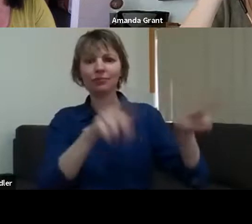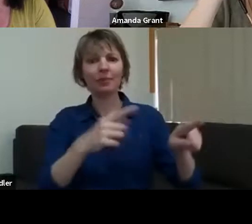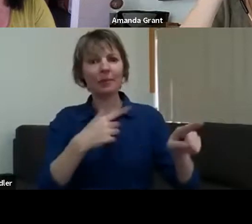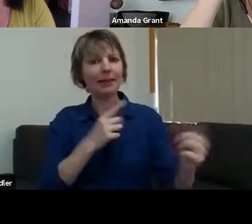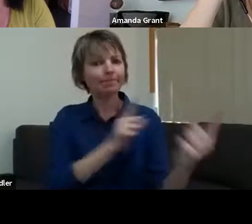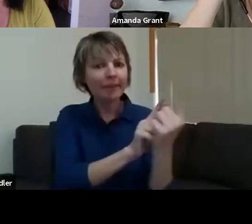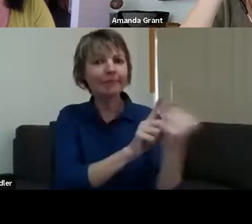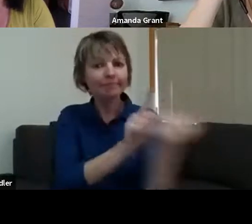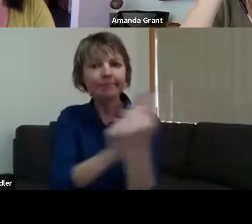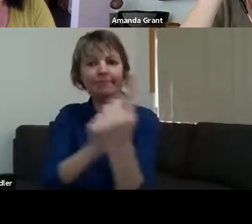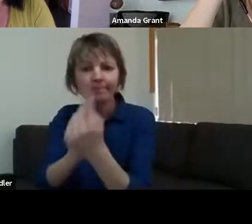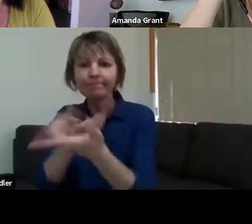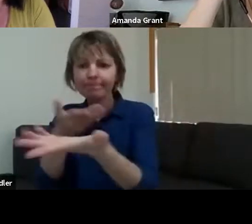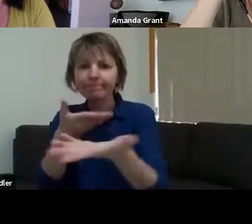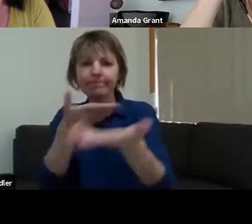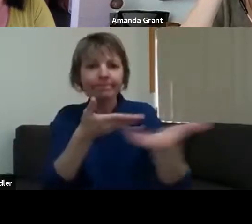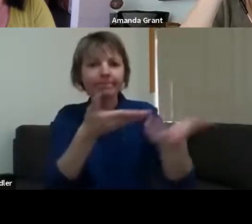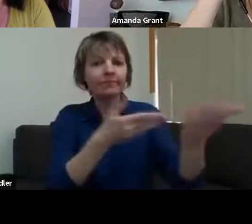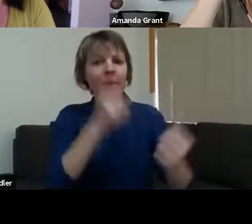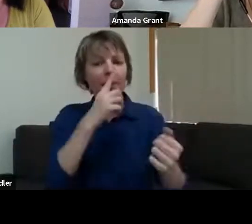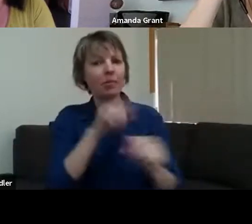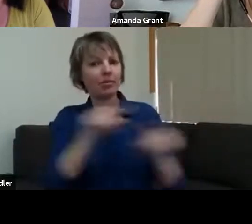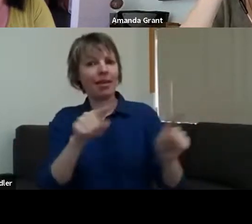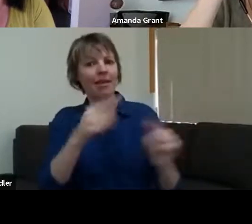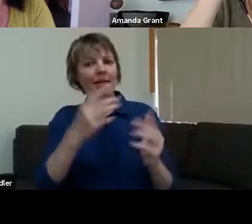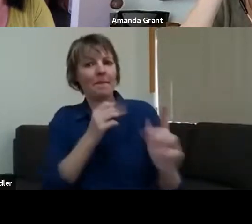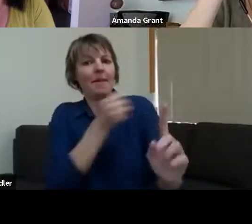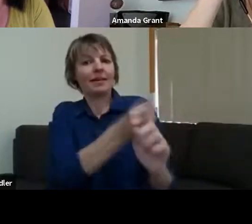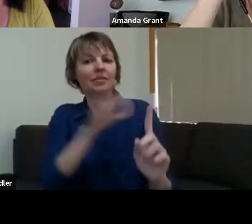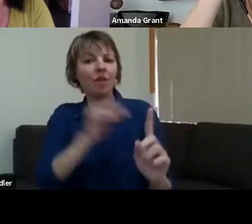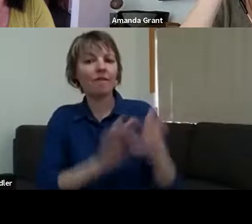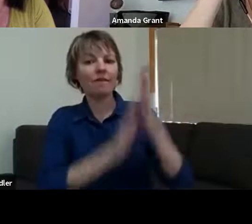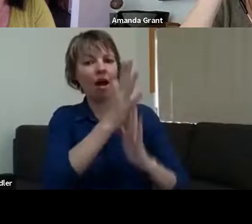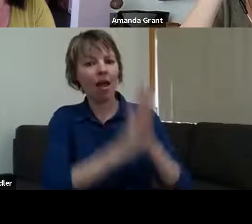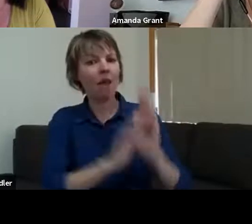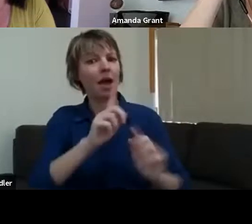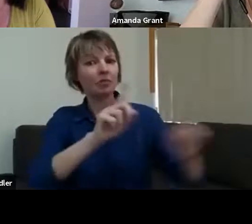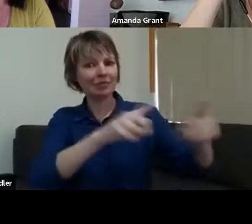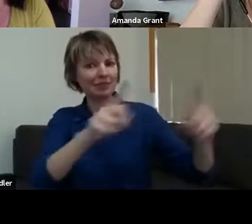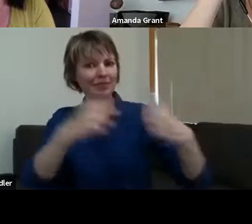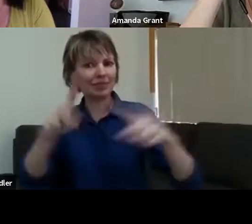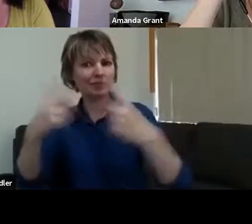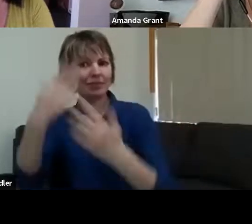working with. So it's something that is still - I'm still in that exploration phase that it's something as straightforward as an